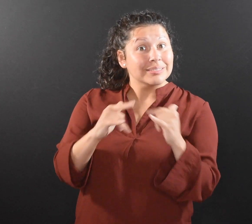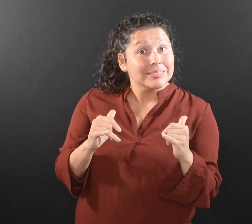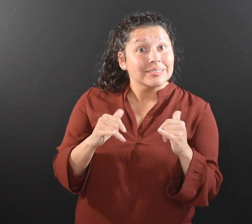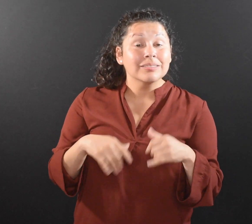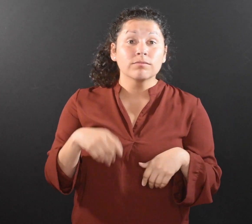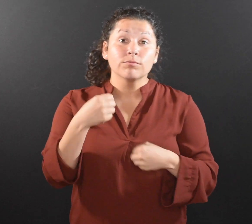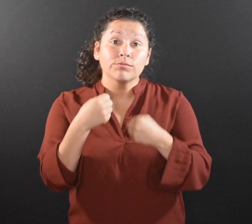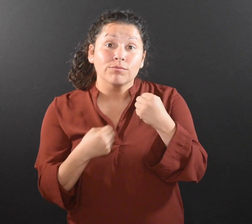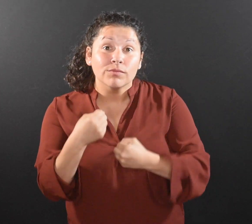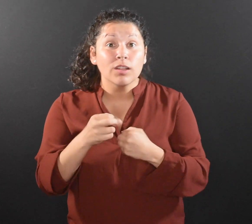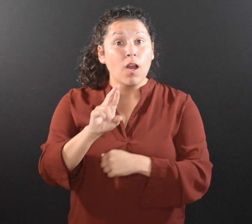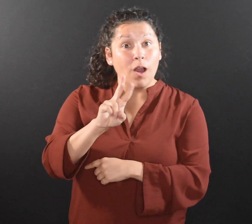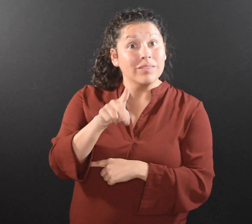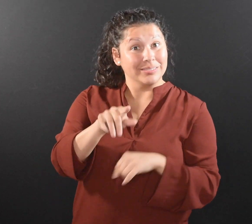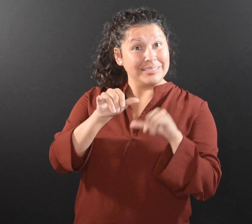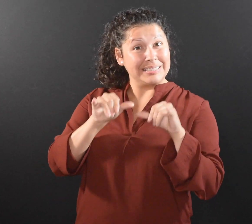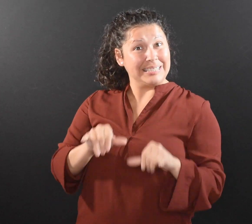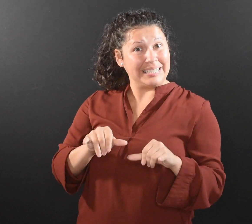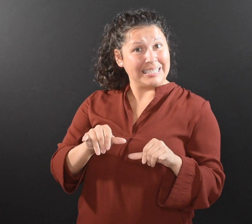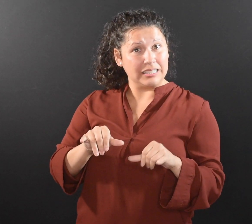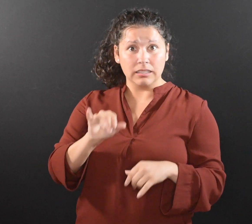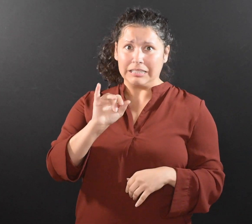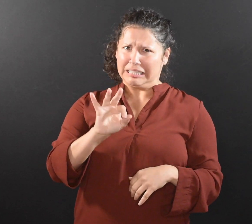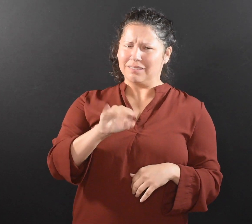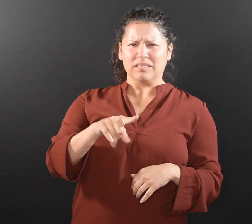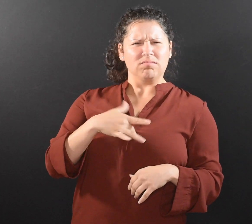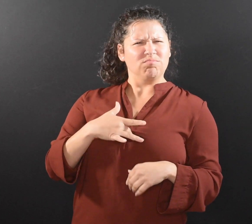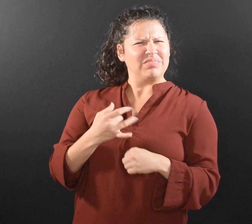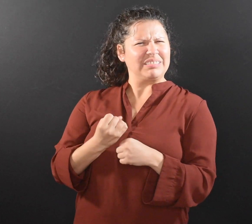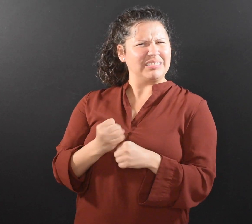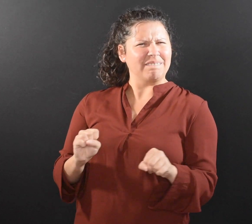Stay in your tent, car, or RV as much as possible if it is safe.